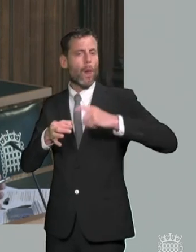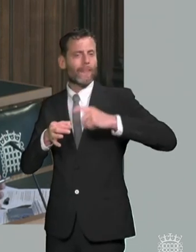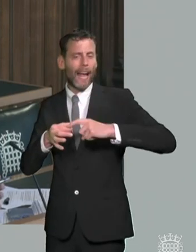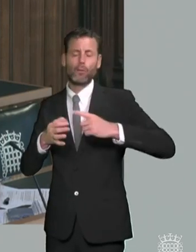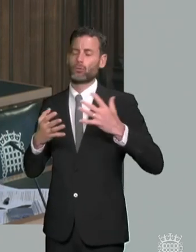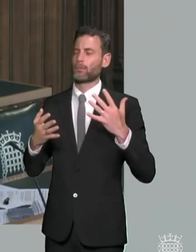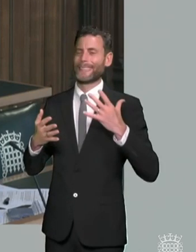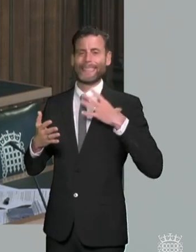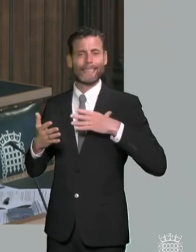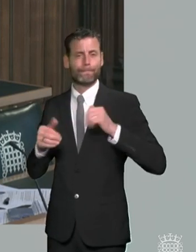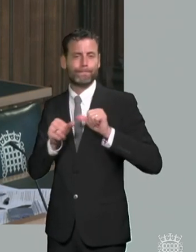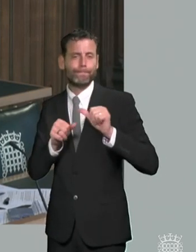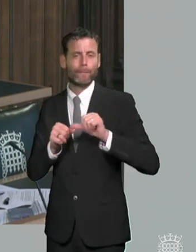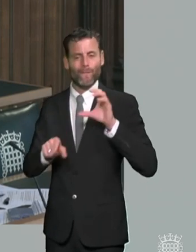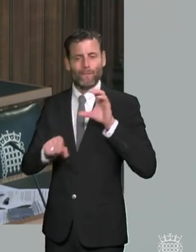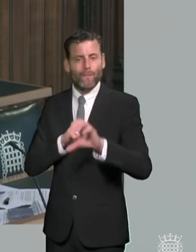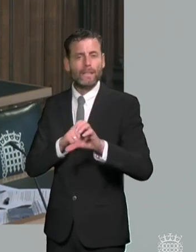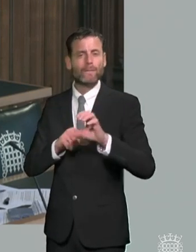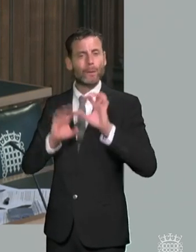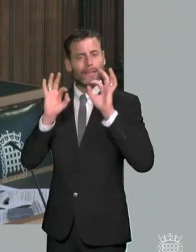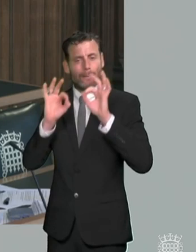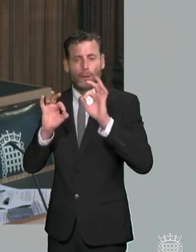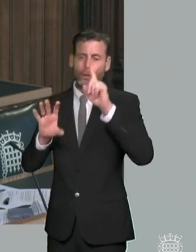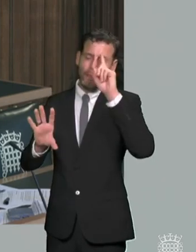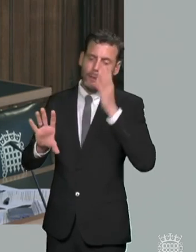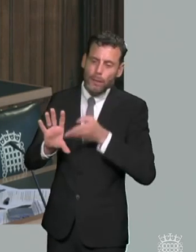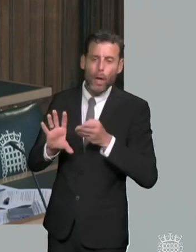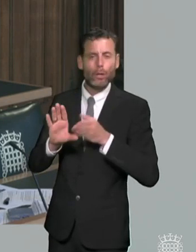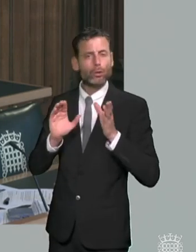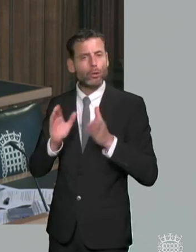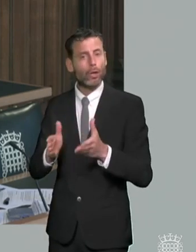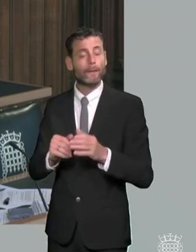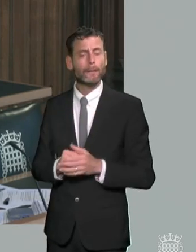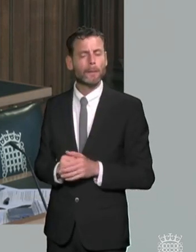some more education psychologists um but do you think there's also a point here about trying to